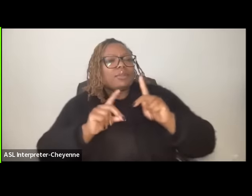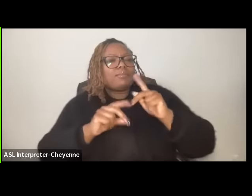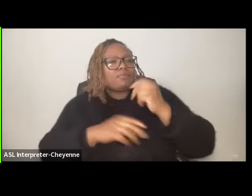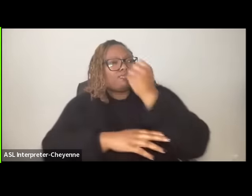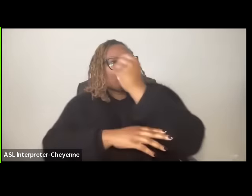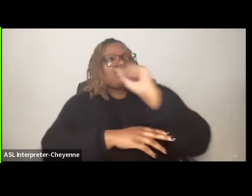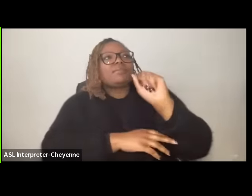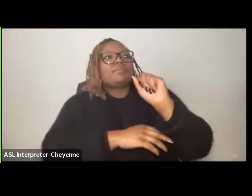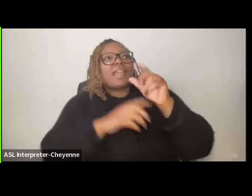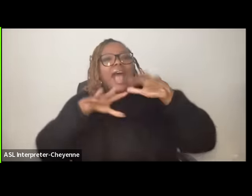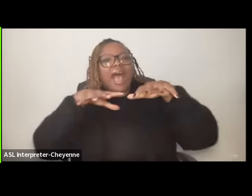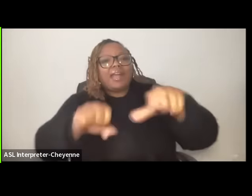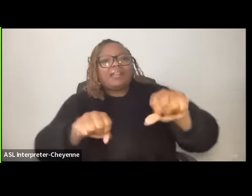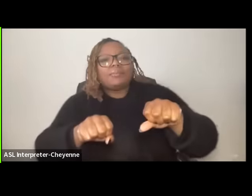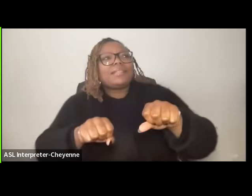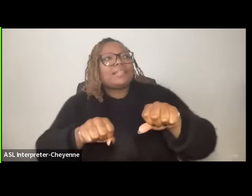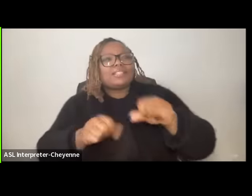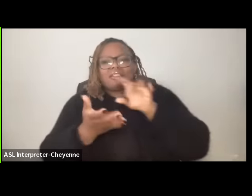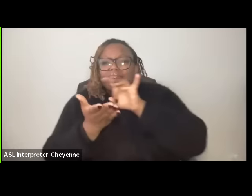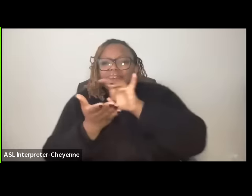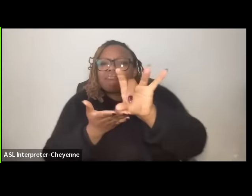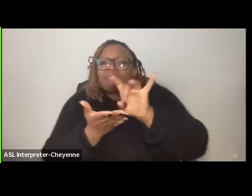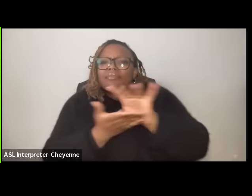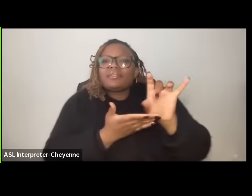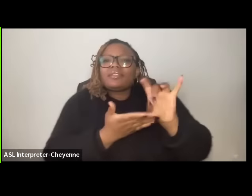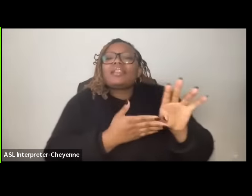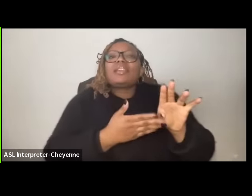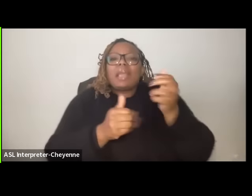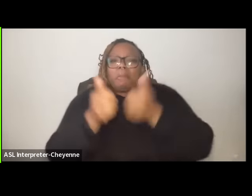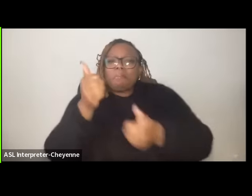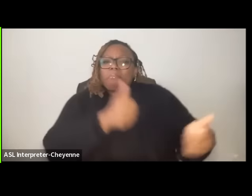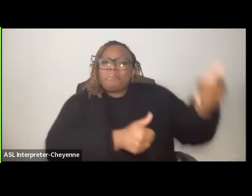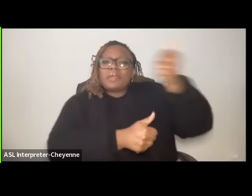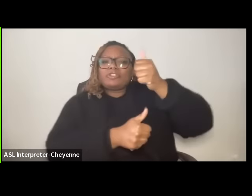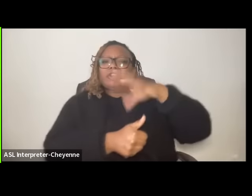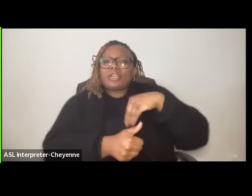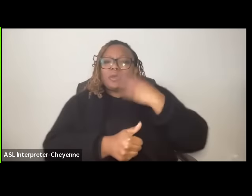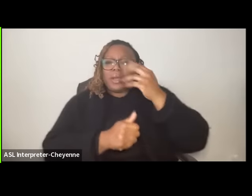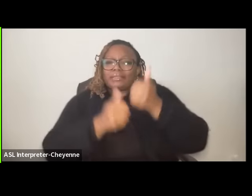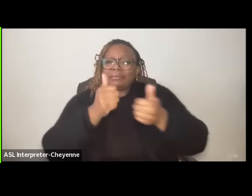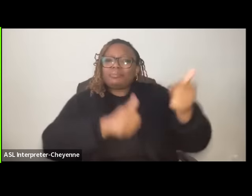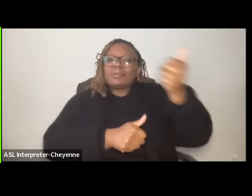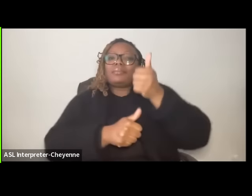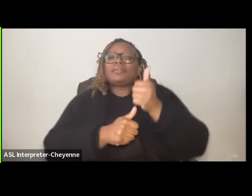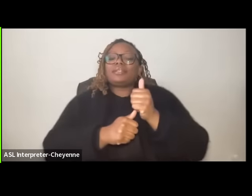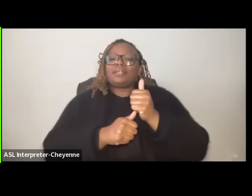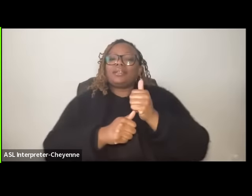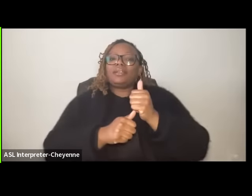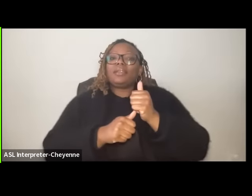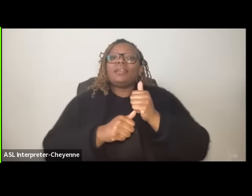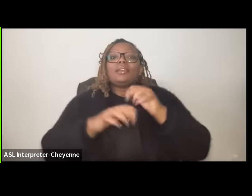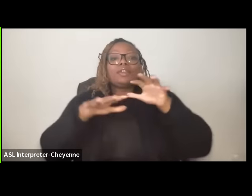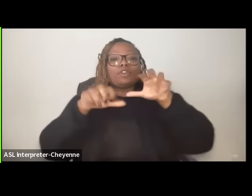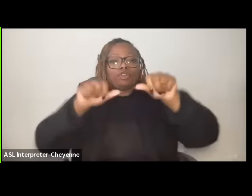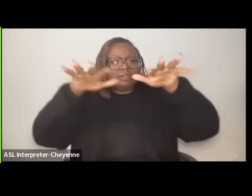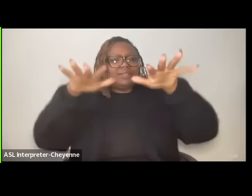dispossession heteropatriarchy and white supremacy colonialism and settler colonialism anti-Semitism